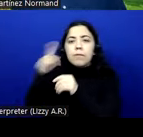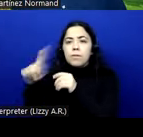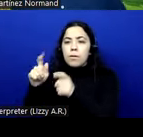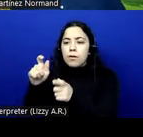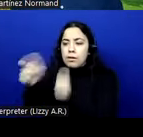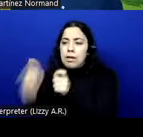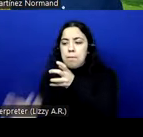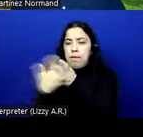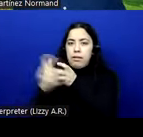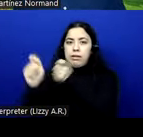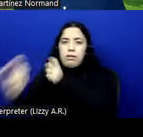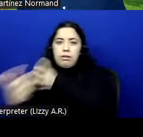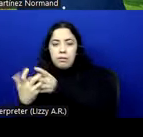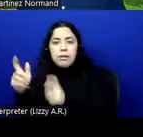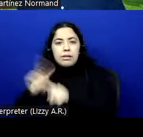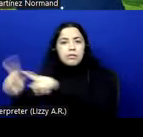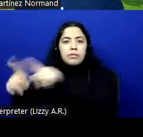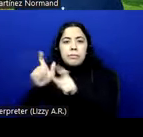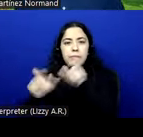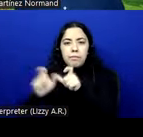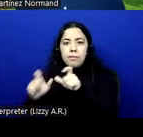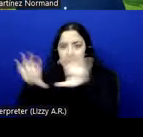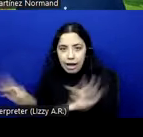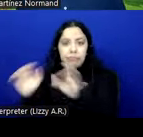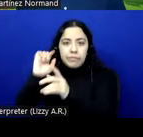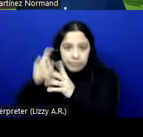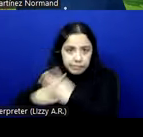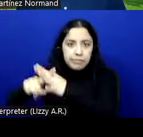that people can activate. Then you have to look at this requirement for that functionality.